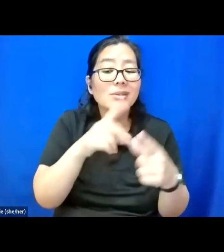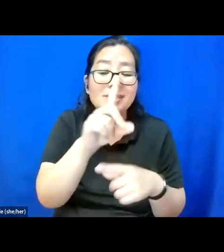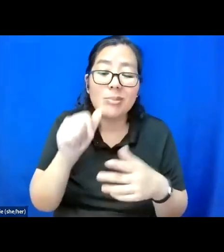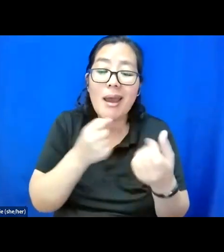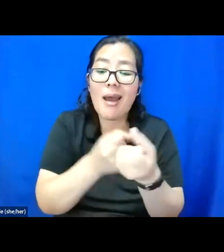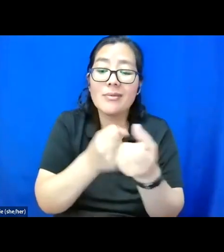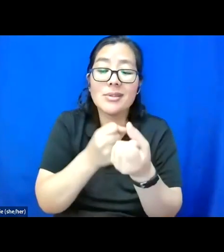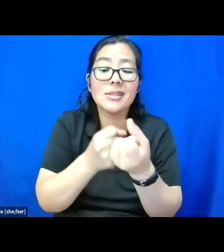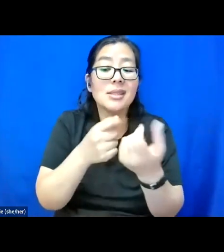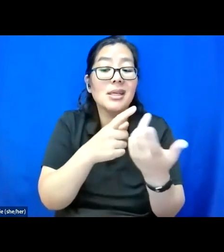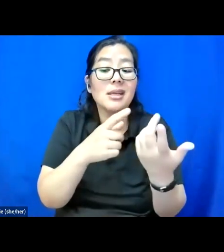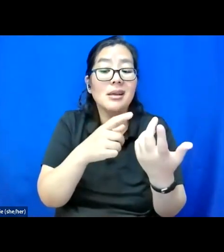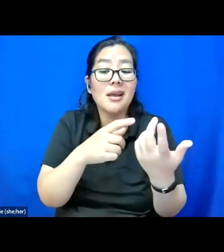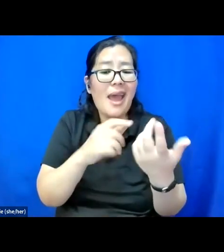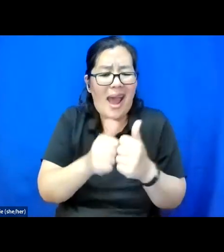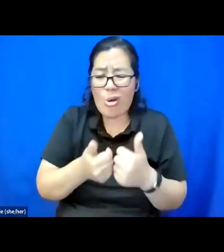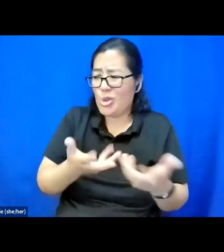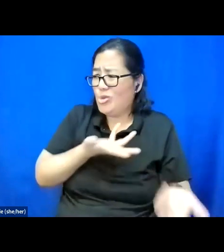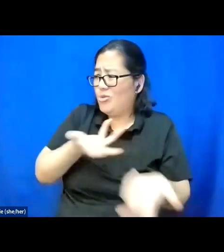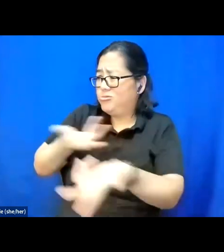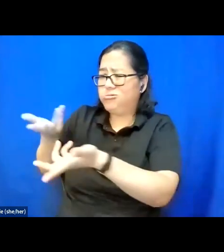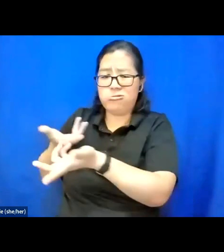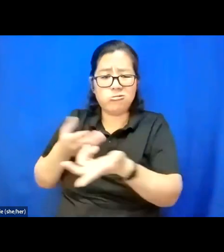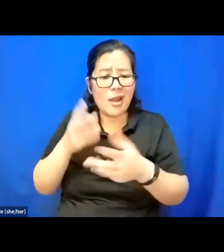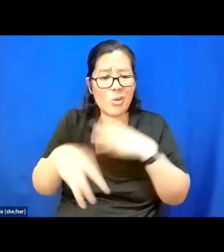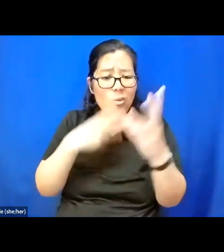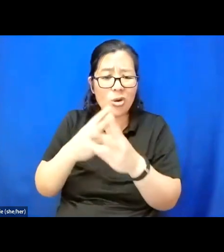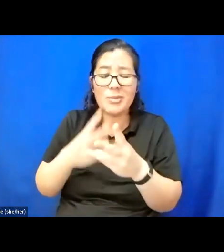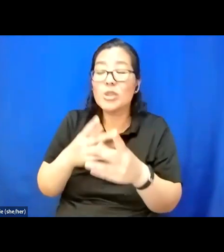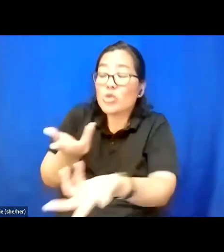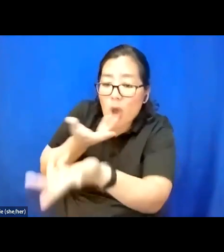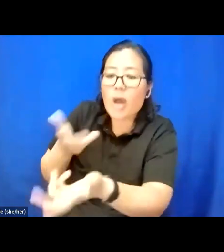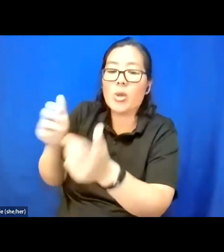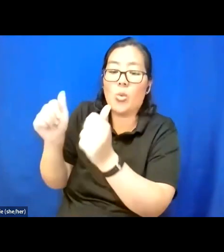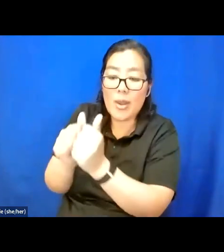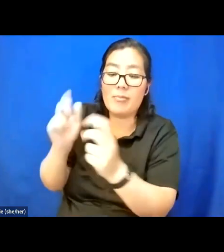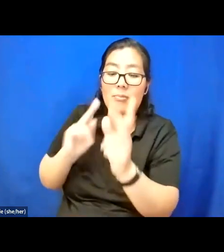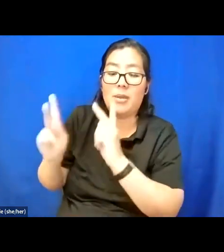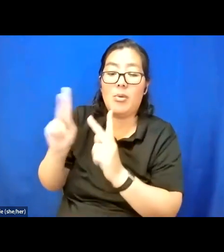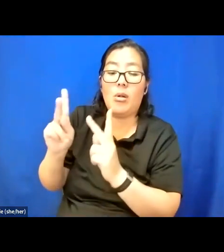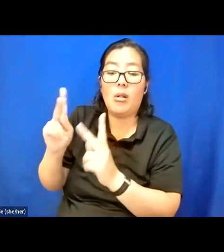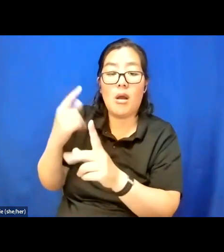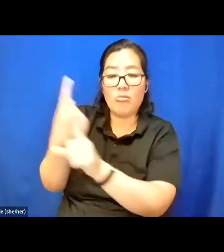to regular people whose lives are impacted by disability and they may not even realize that's what's happening.